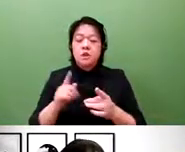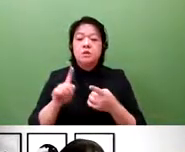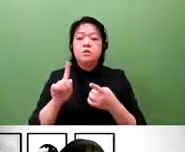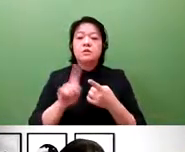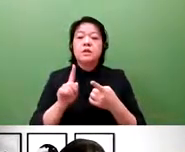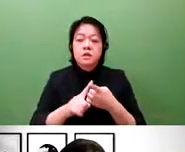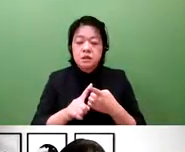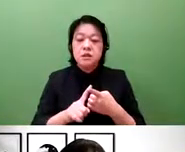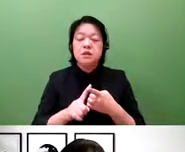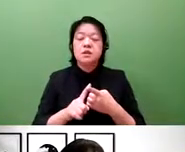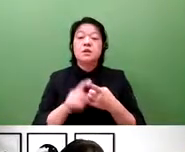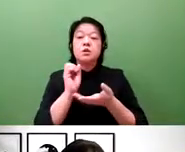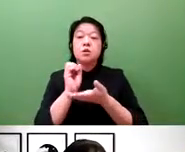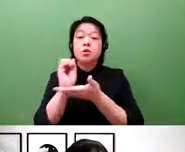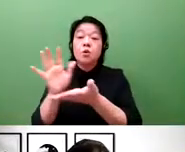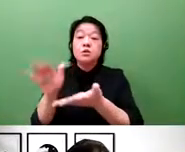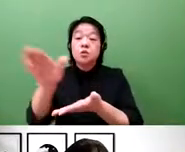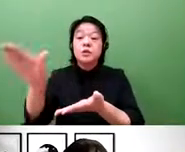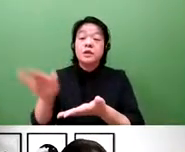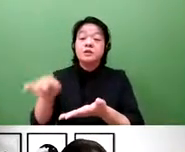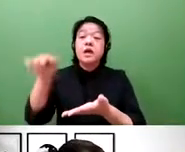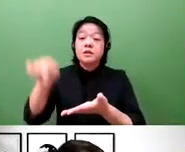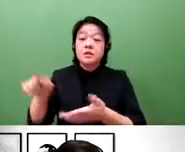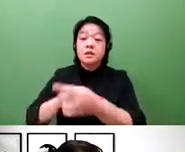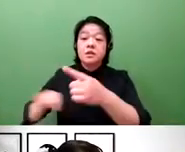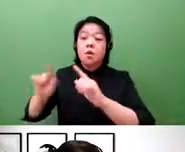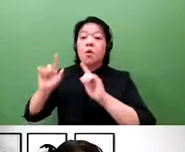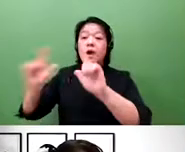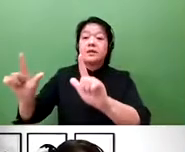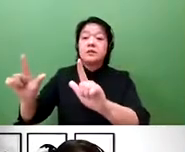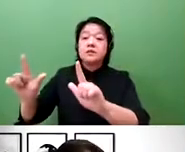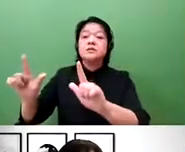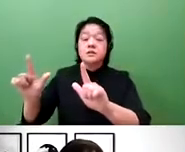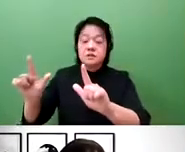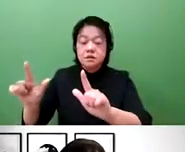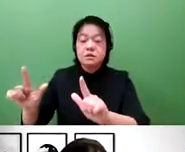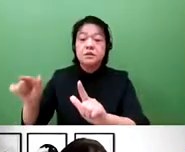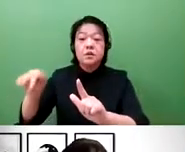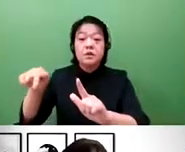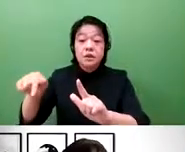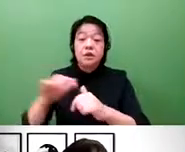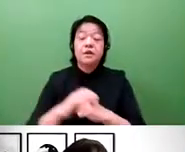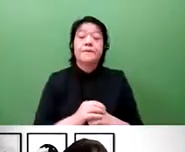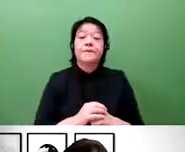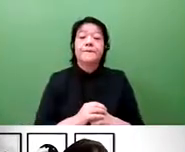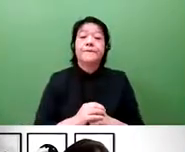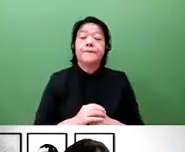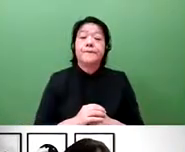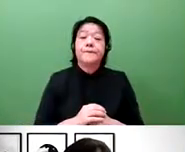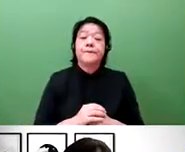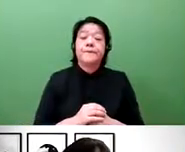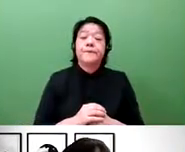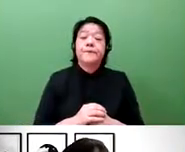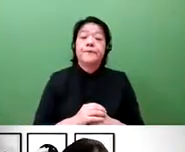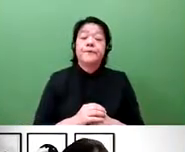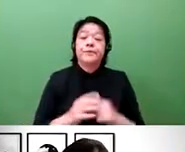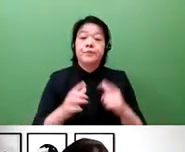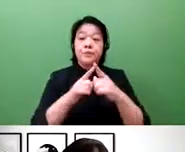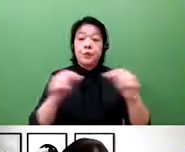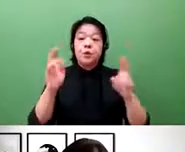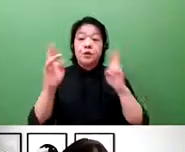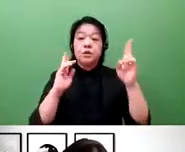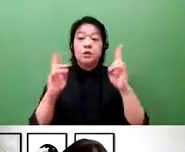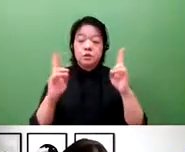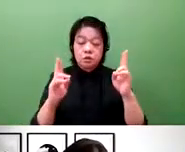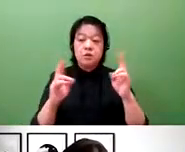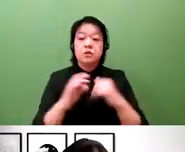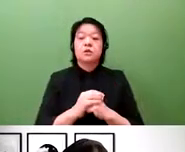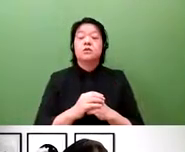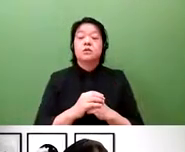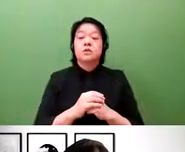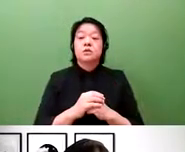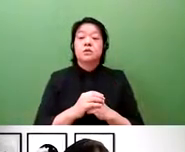Private companies will need to disclose their technology